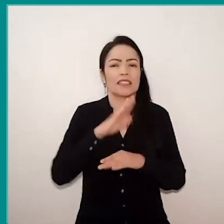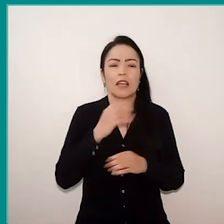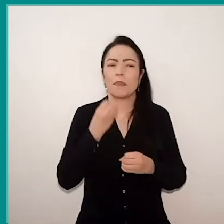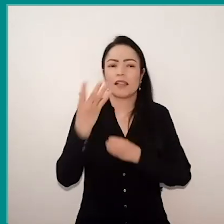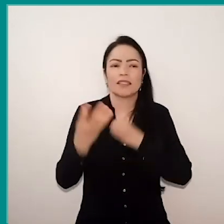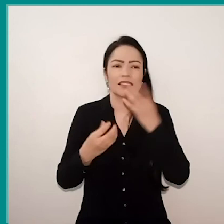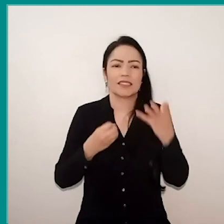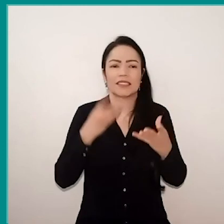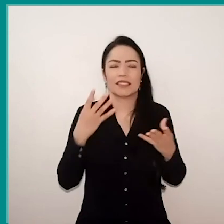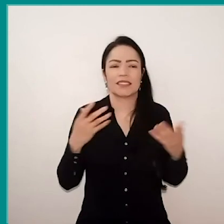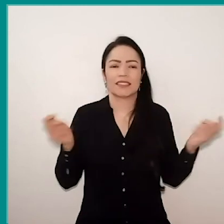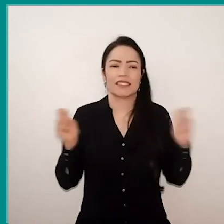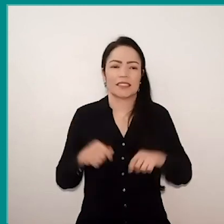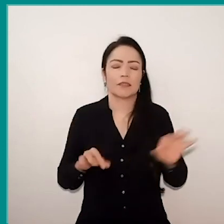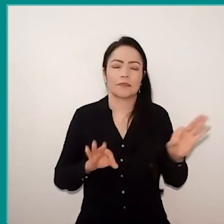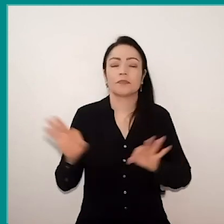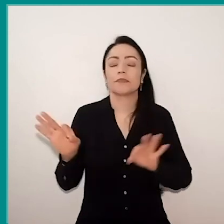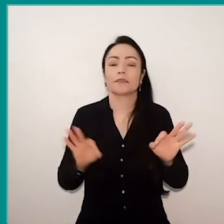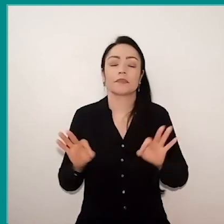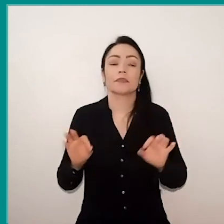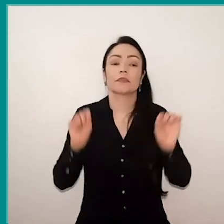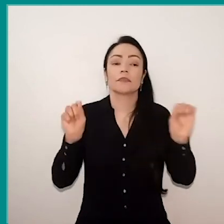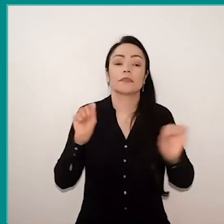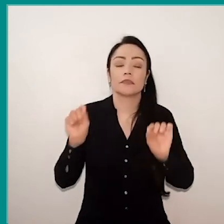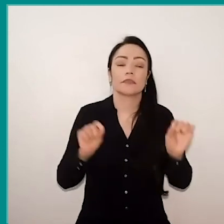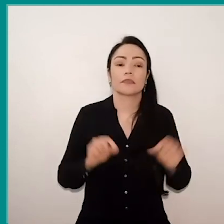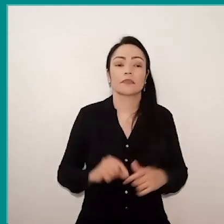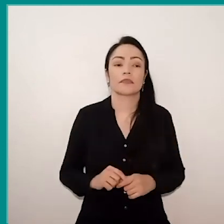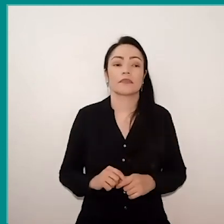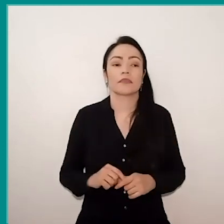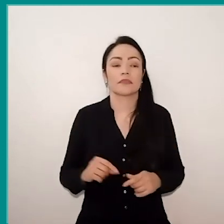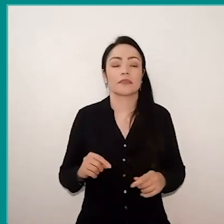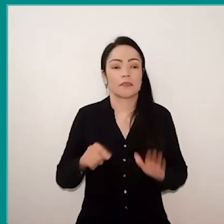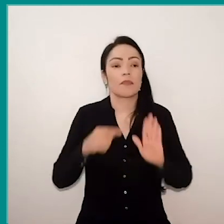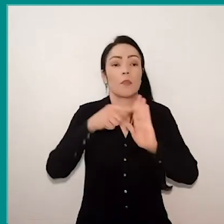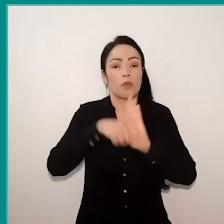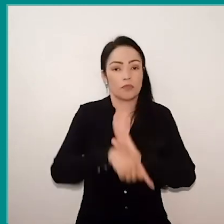elaboration of such profound questions, which, as Guta brought,